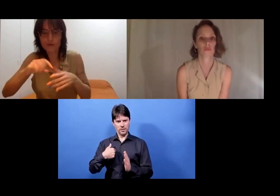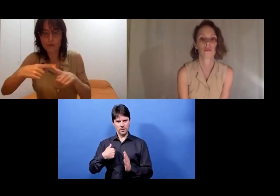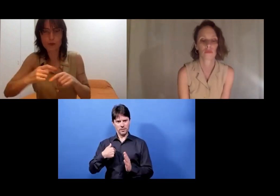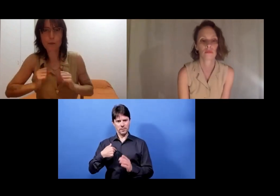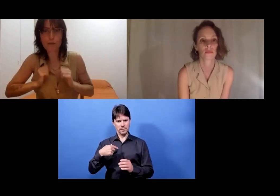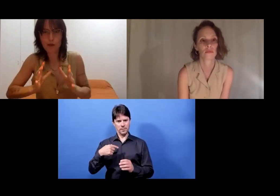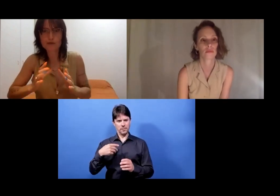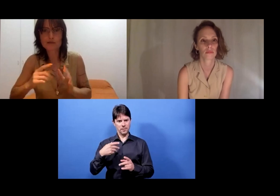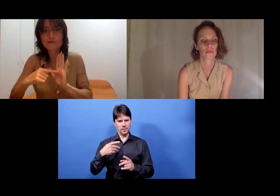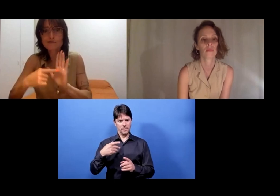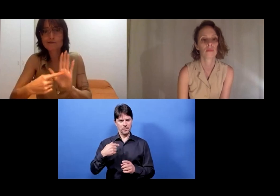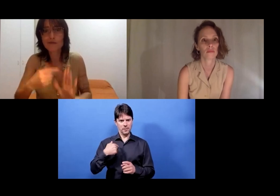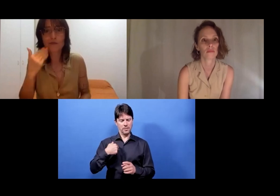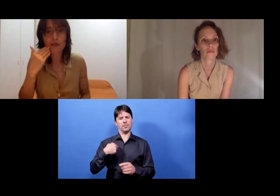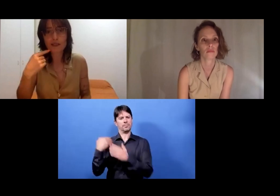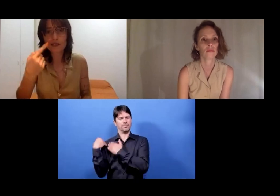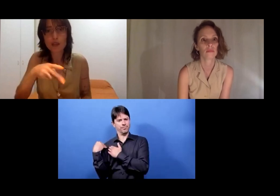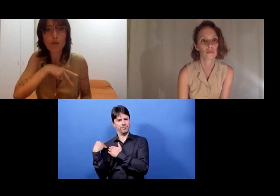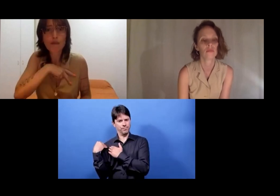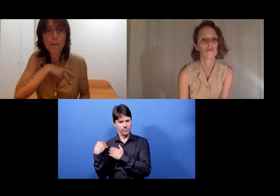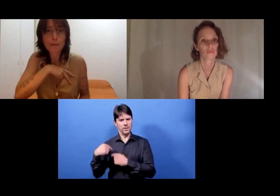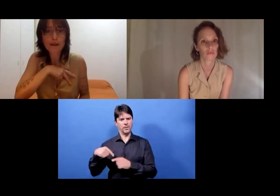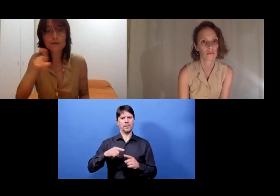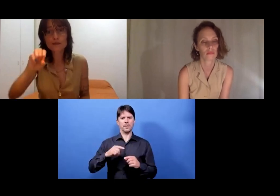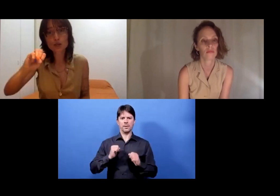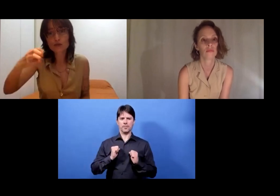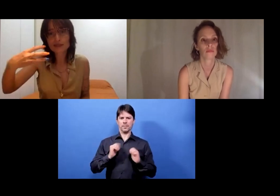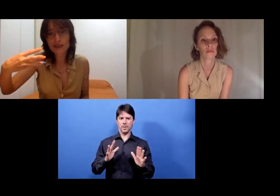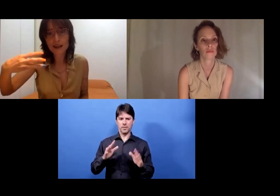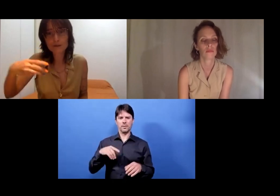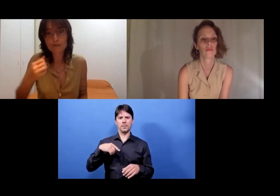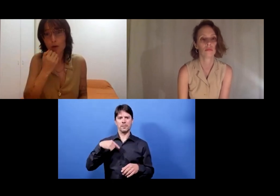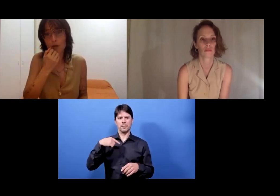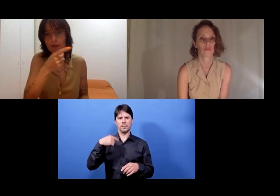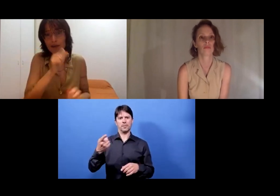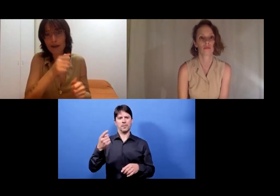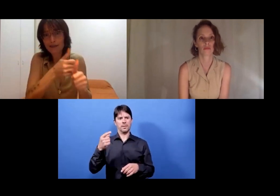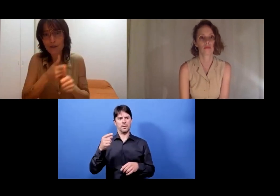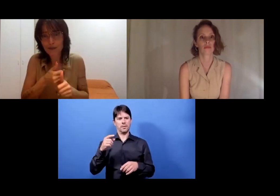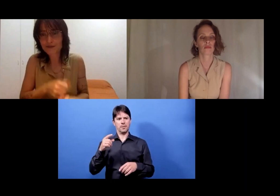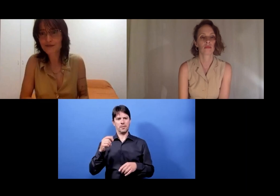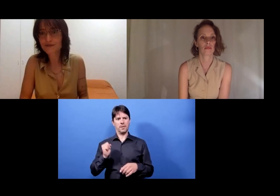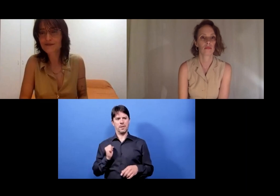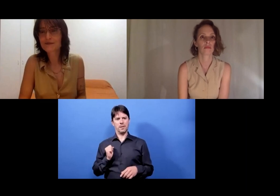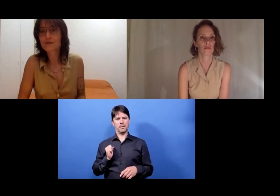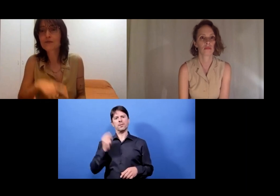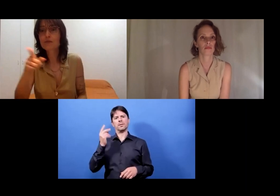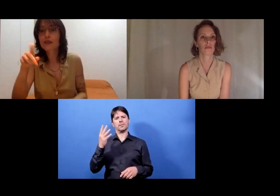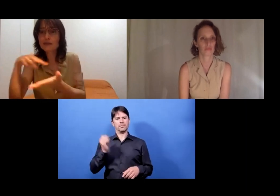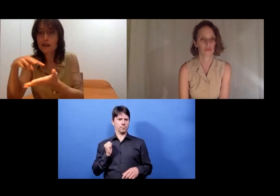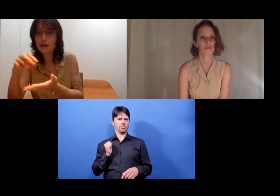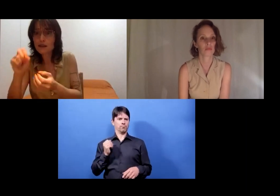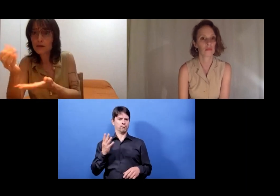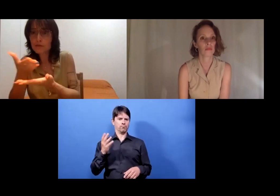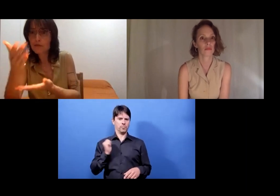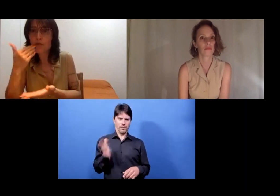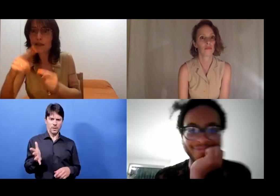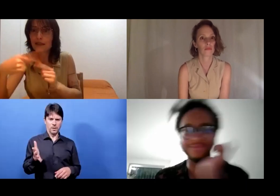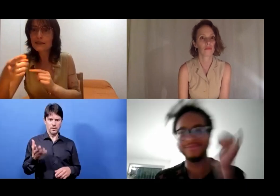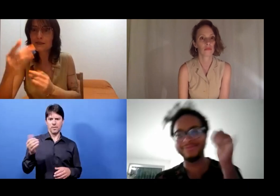When do we have the possibility of seeing each of your works next? I can only answer for myself.